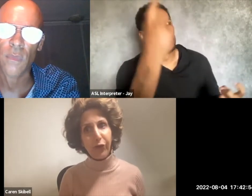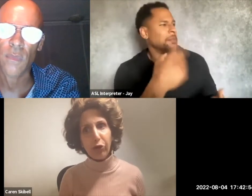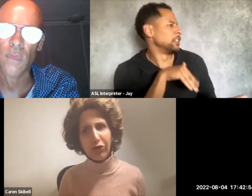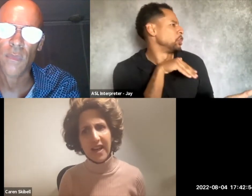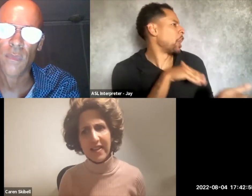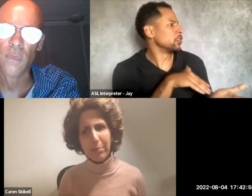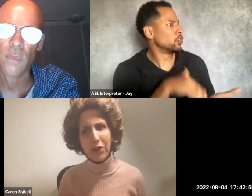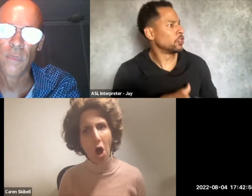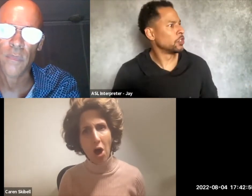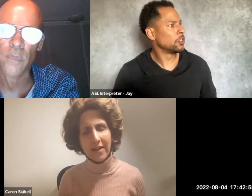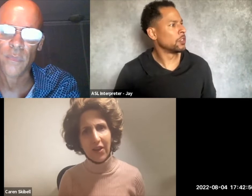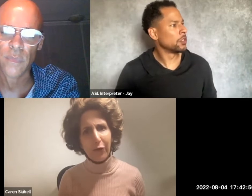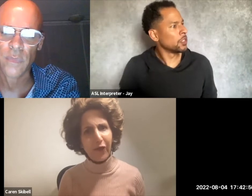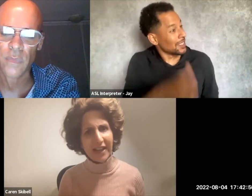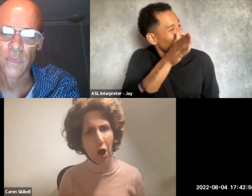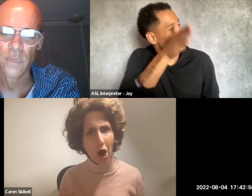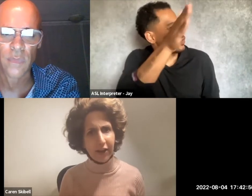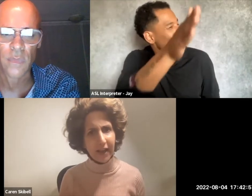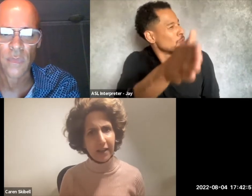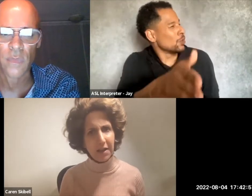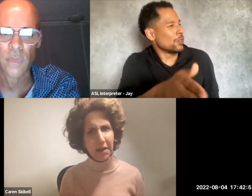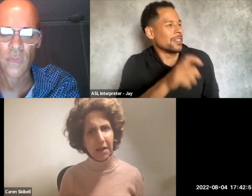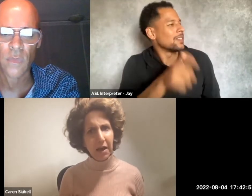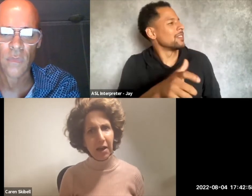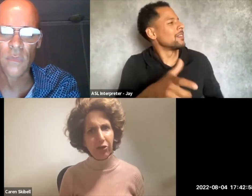The future doesn't belong to the fainthearted.